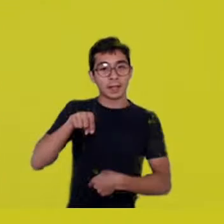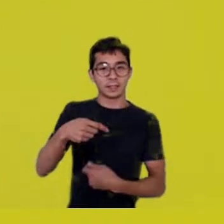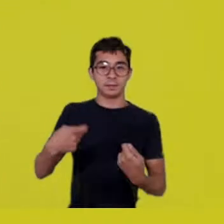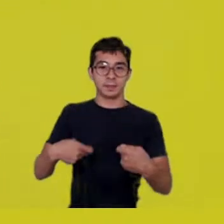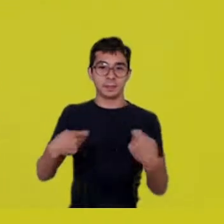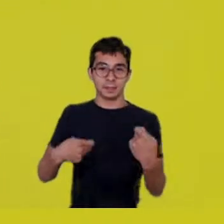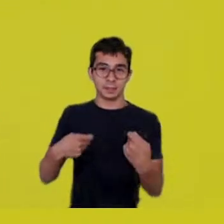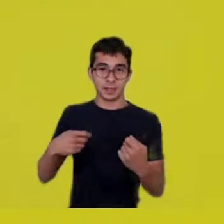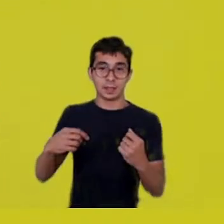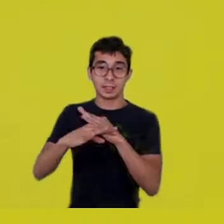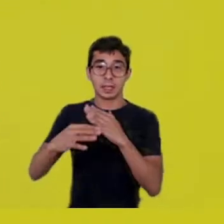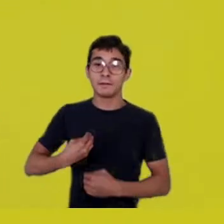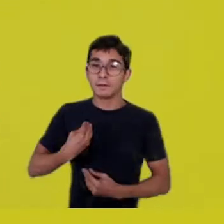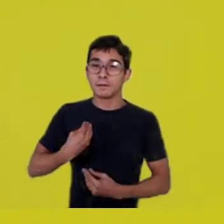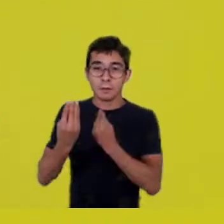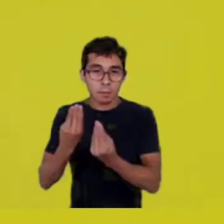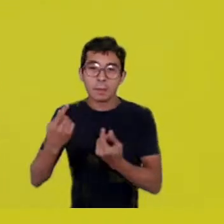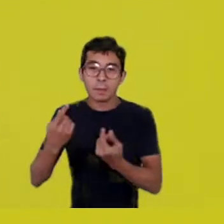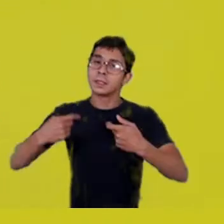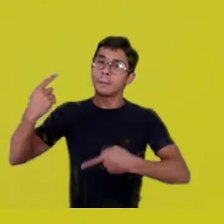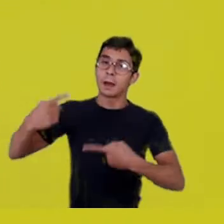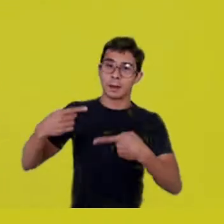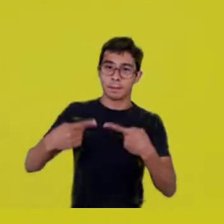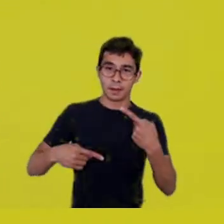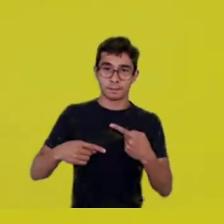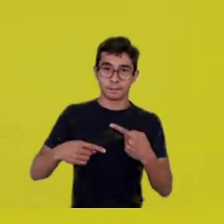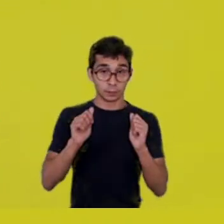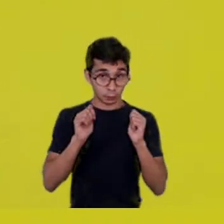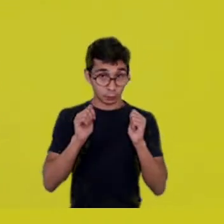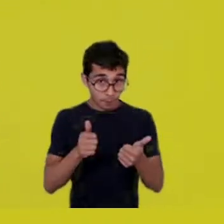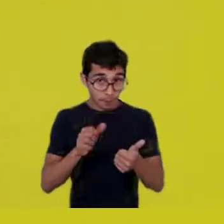Everything okay, Sérgio? -Sérgio?